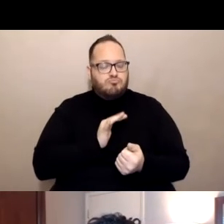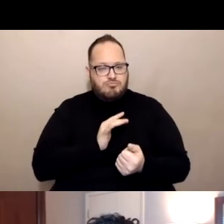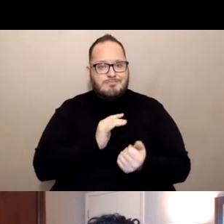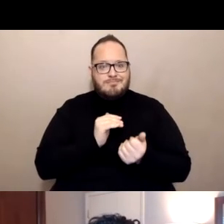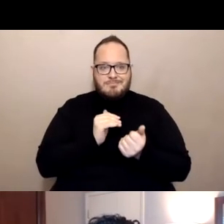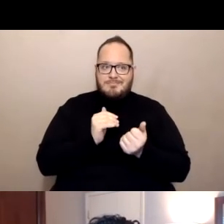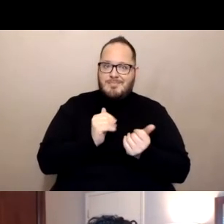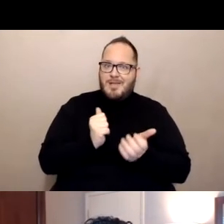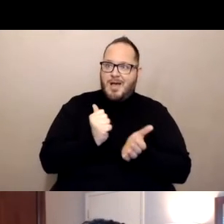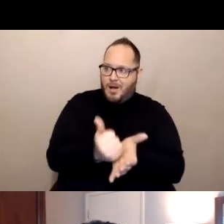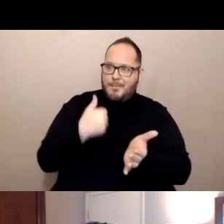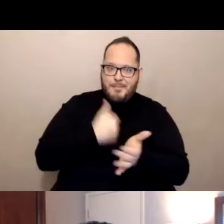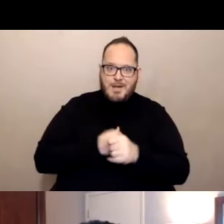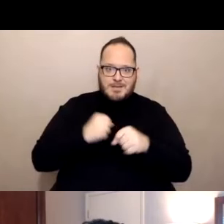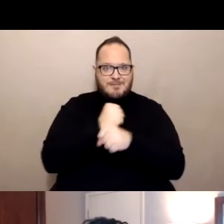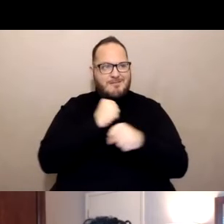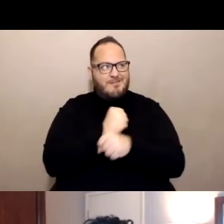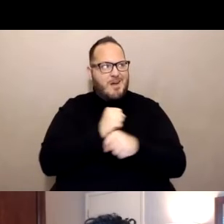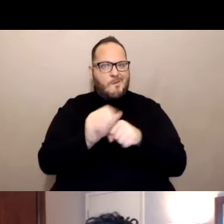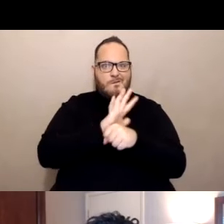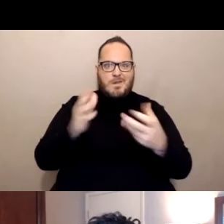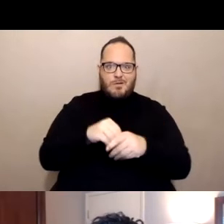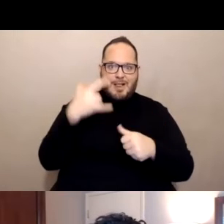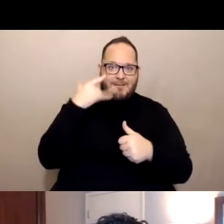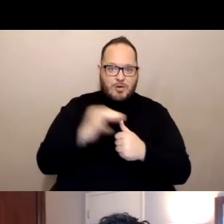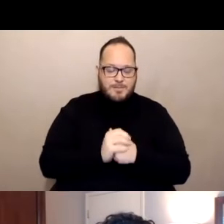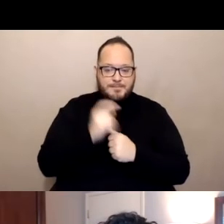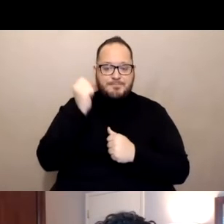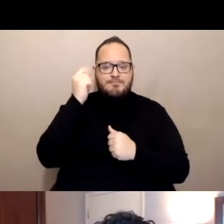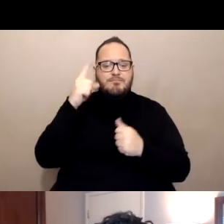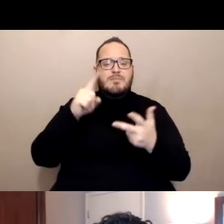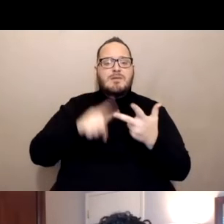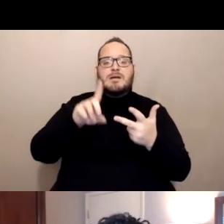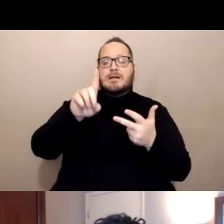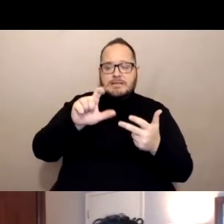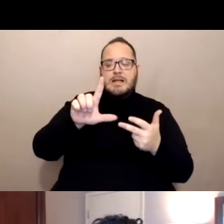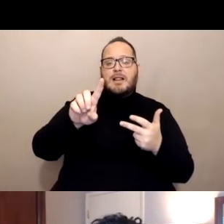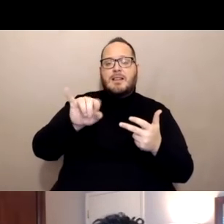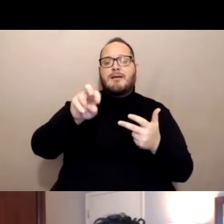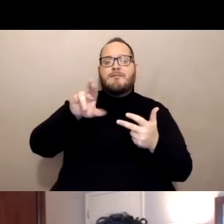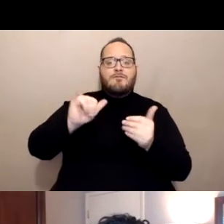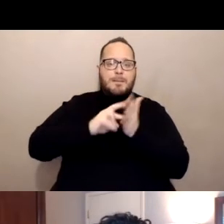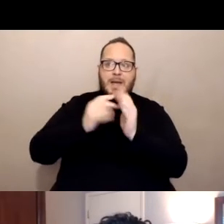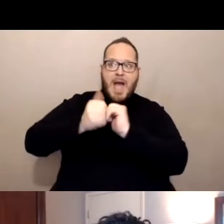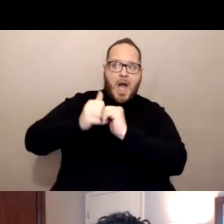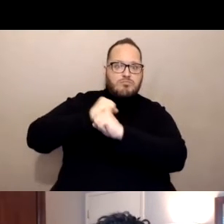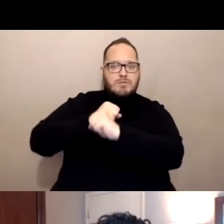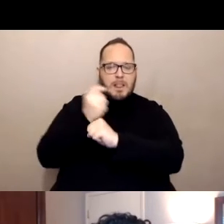And the delivery is a little bit different but the result is the same with the goal of protection from severe disease.